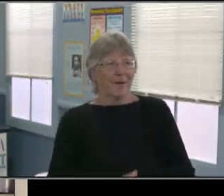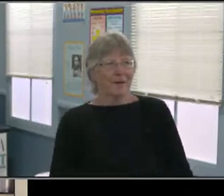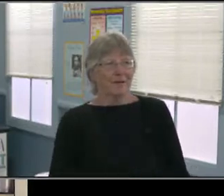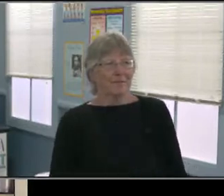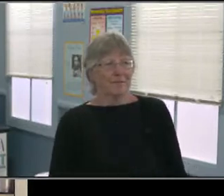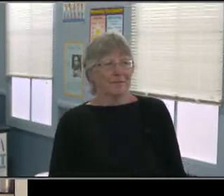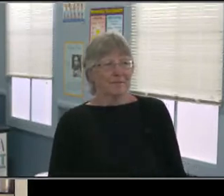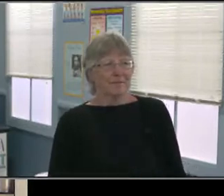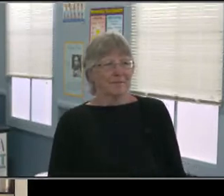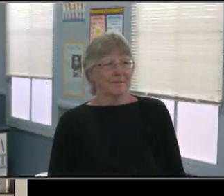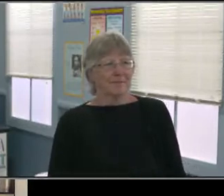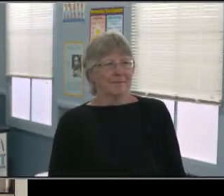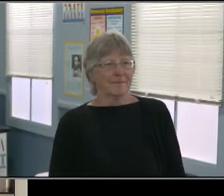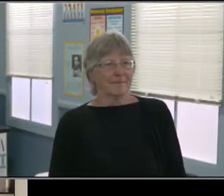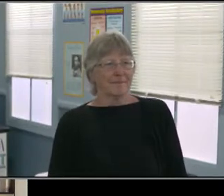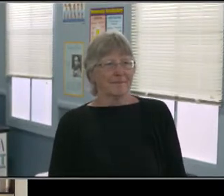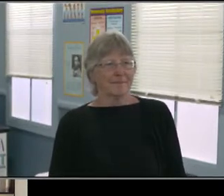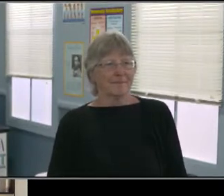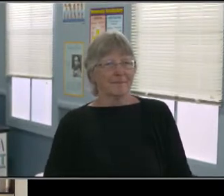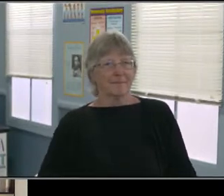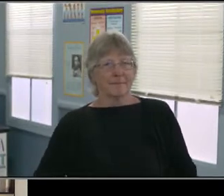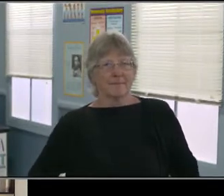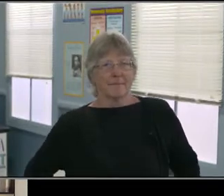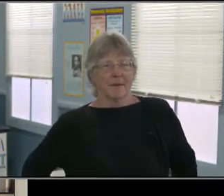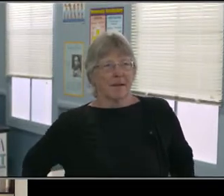Hmm. Now I see it, but it won't...